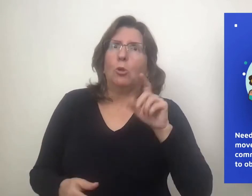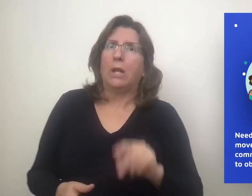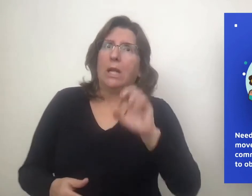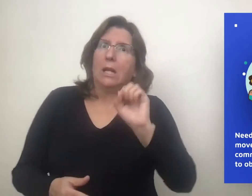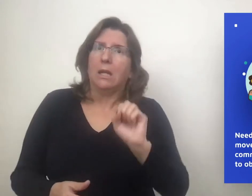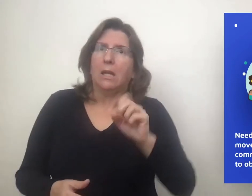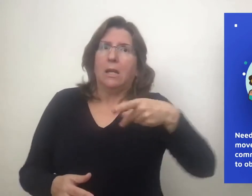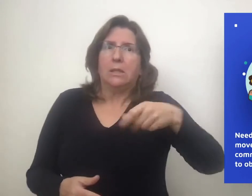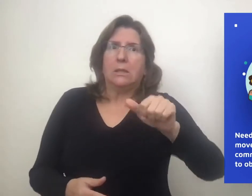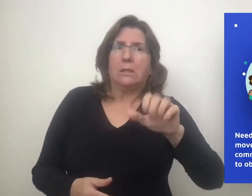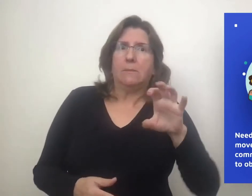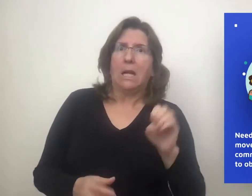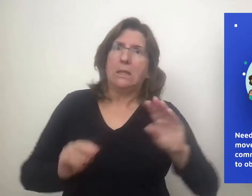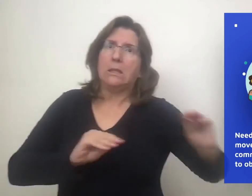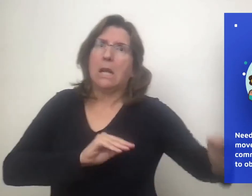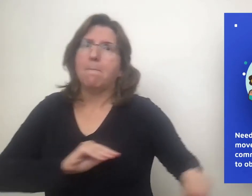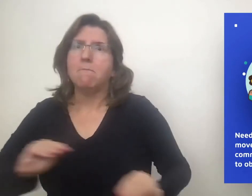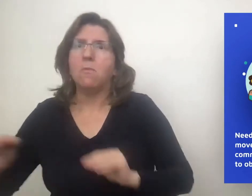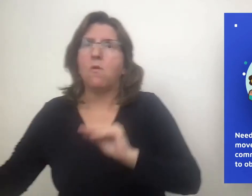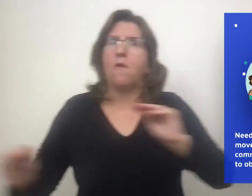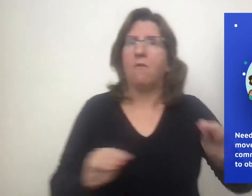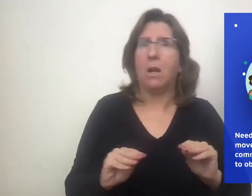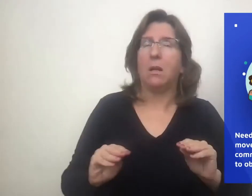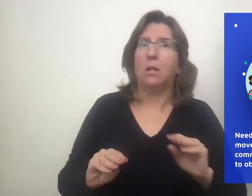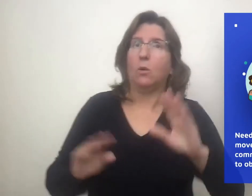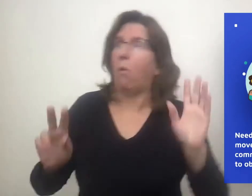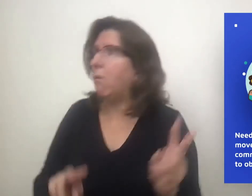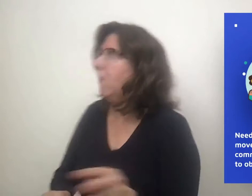which the camera frame also inhibits.